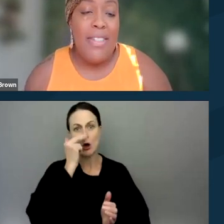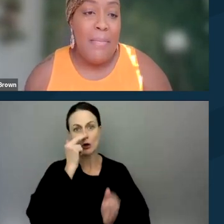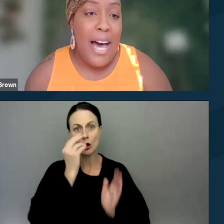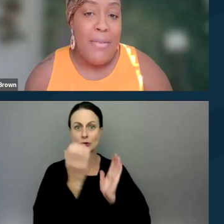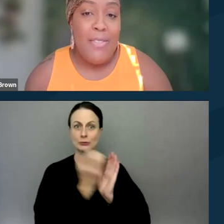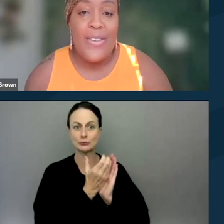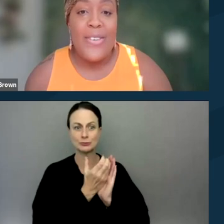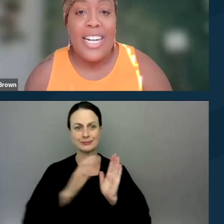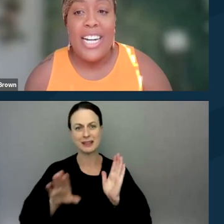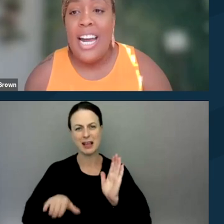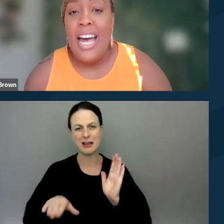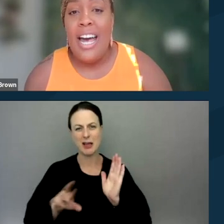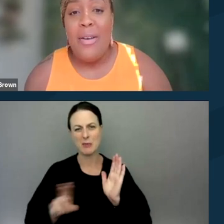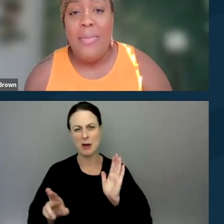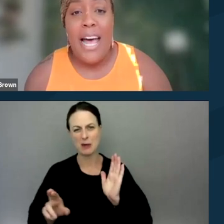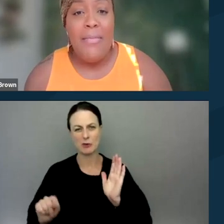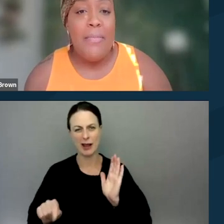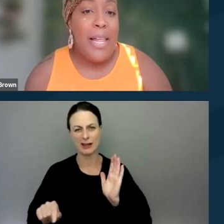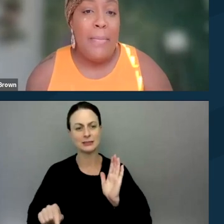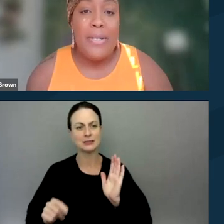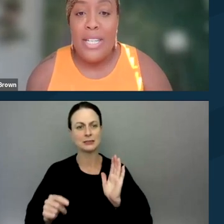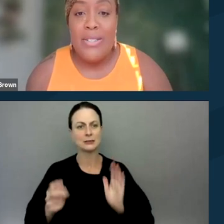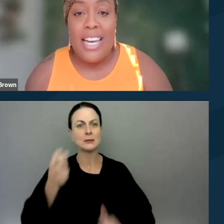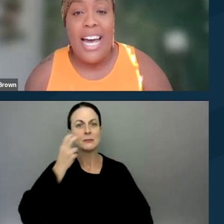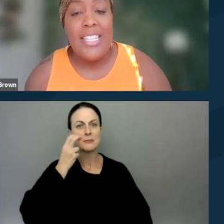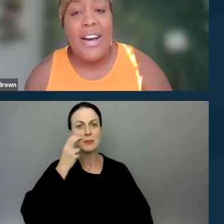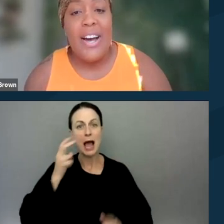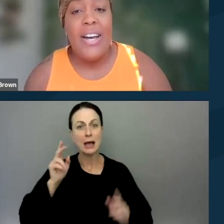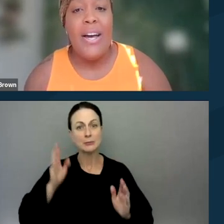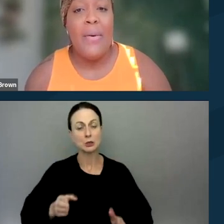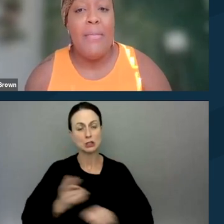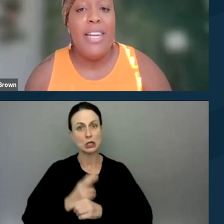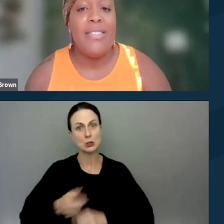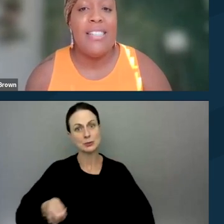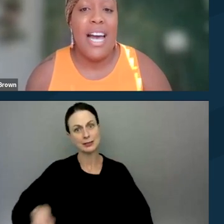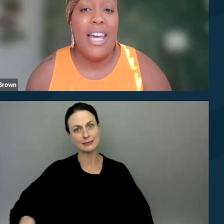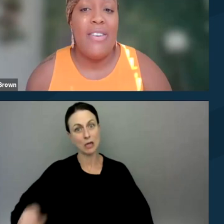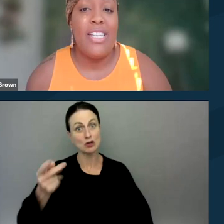in the bottom right corner of a blind person using a guide dog, a woman using sign language,